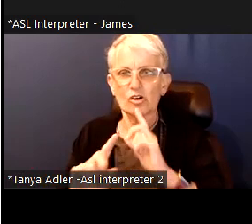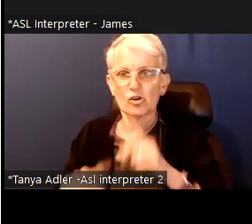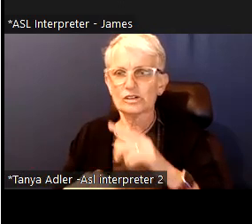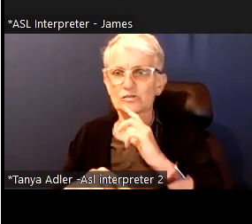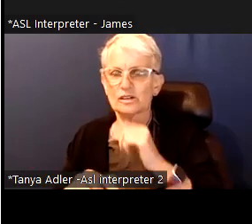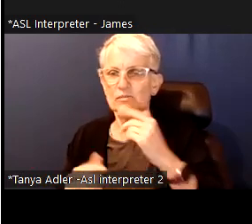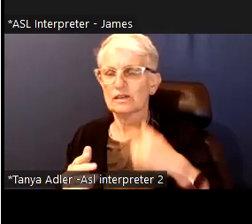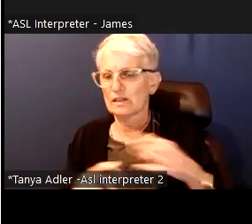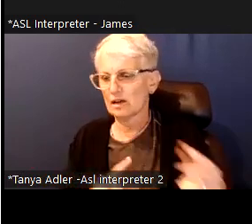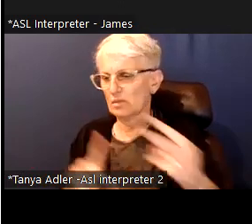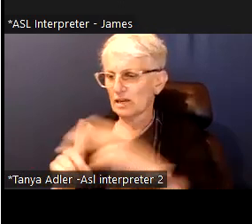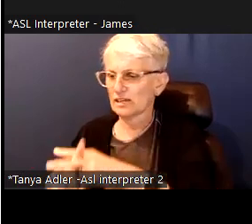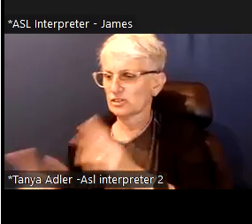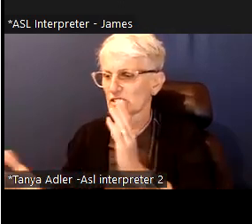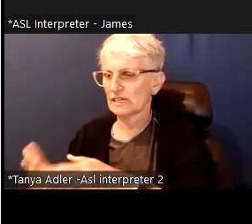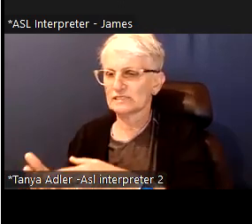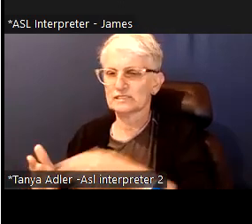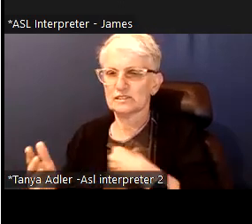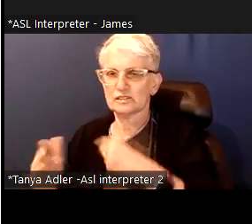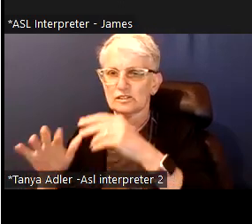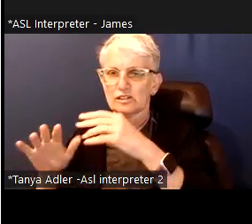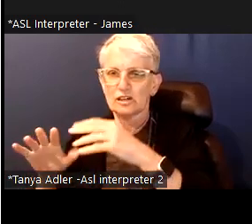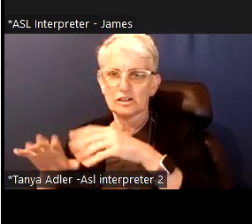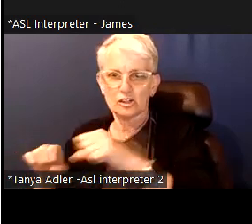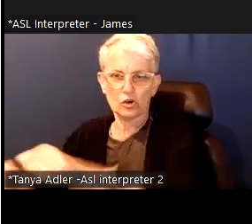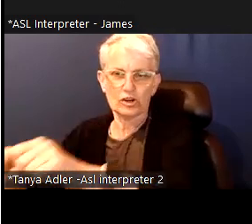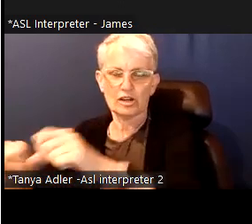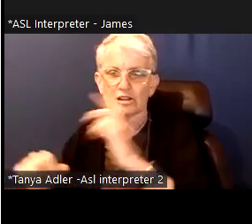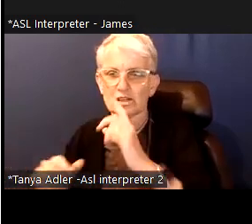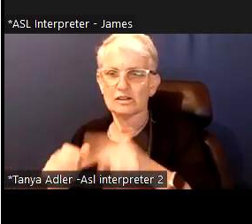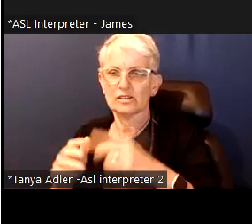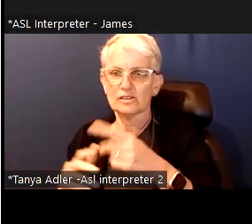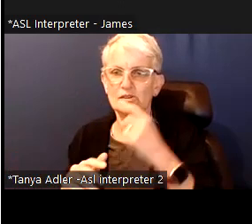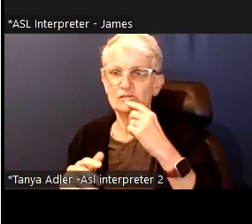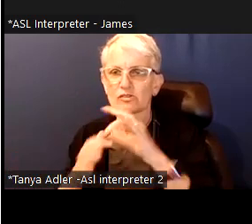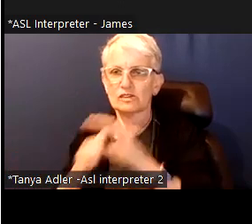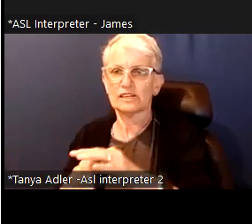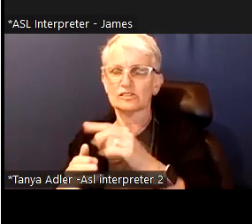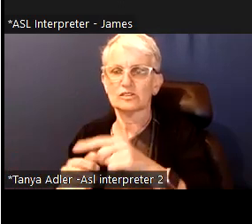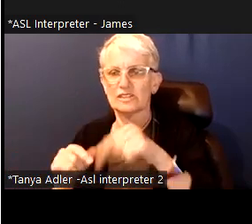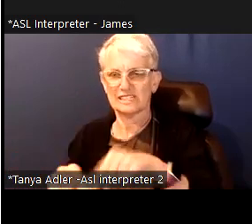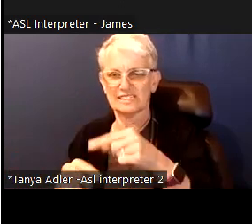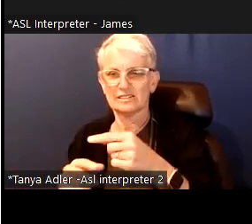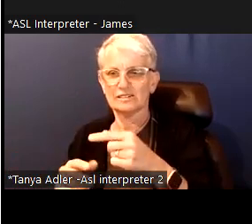Was as previously announced and already promised and their writing off the coat tails up Ross